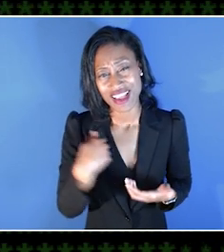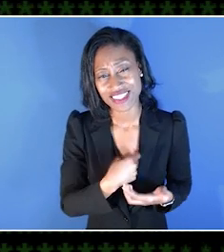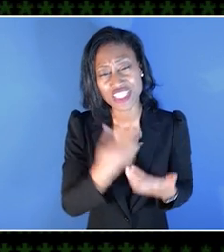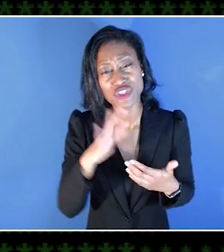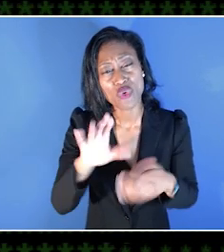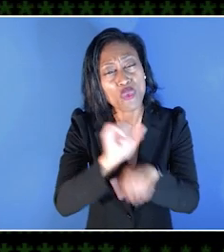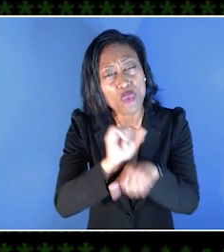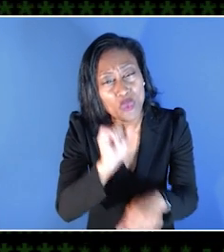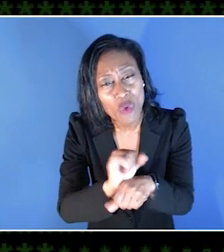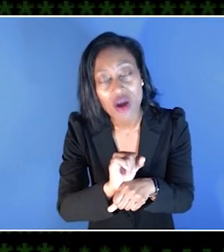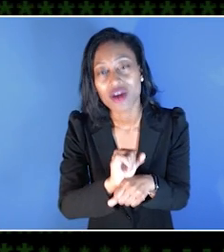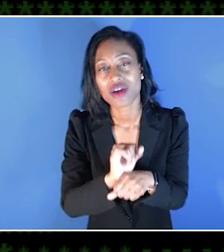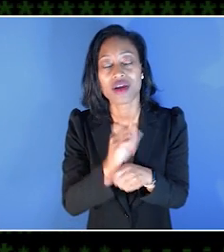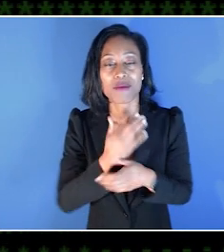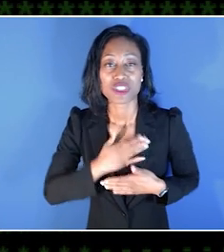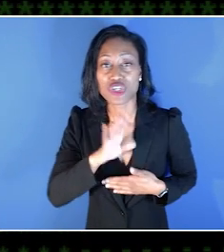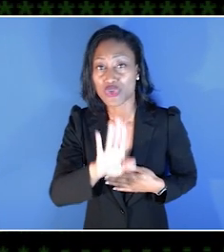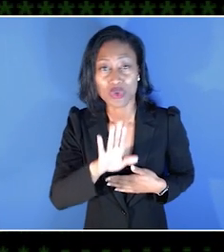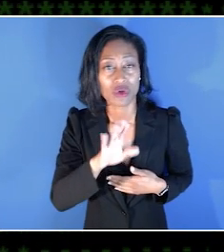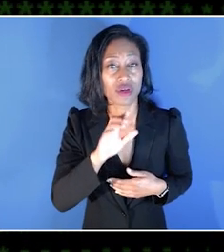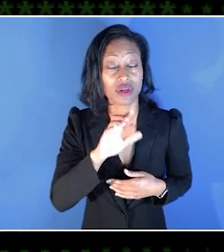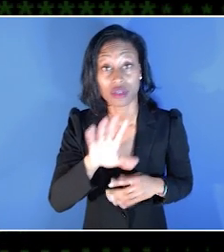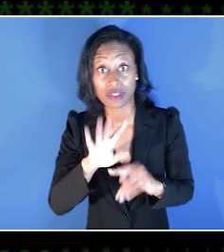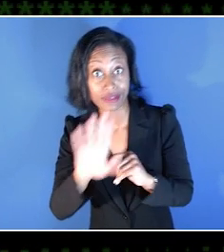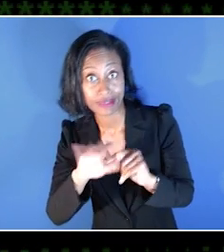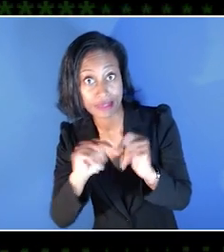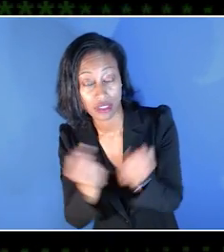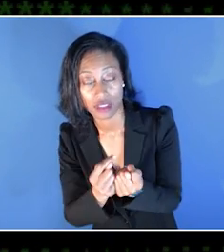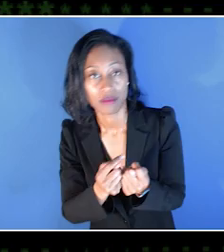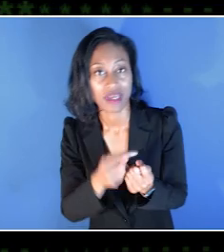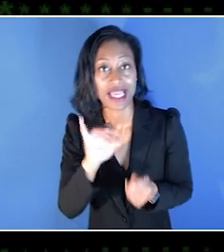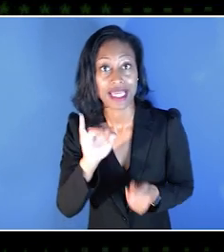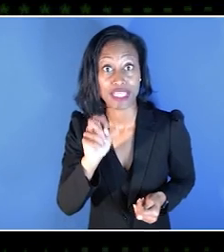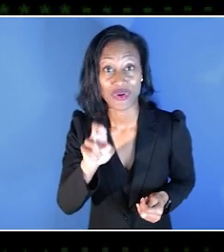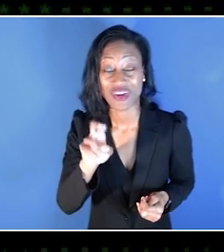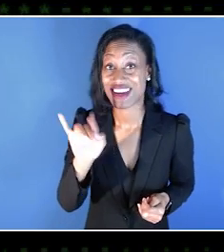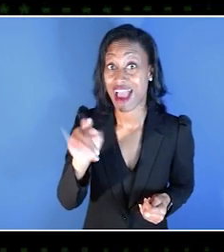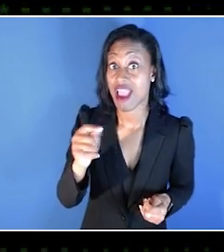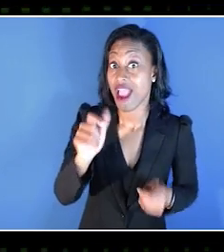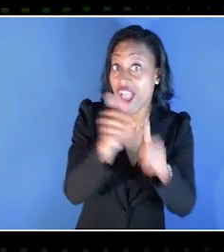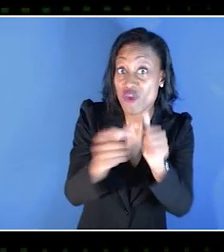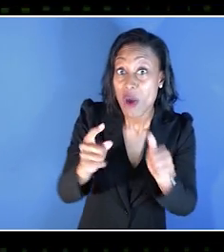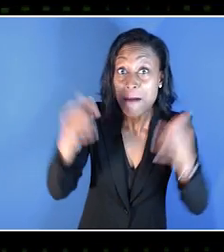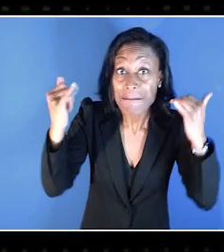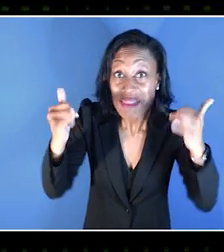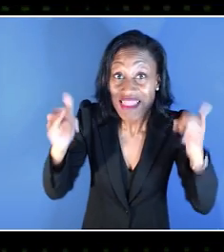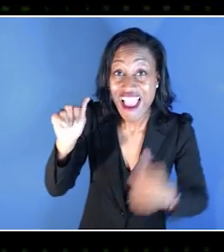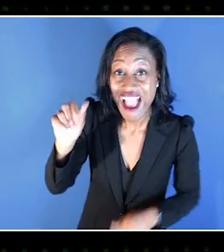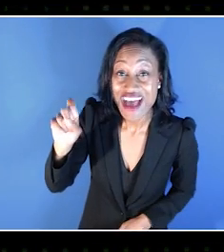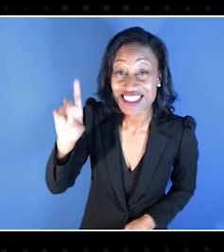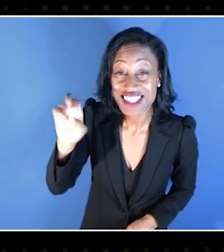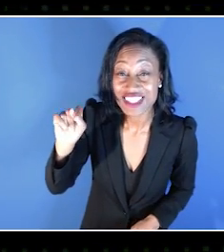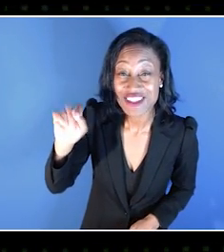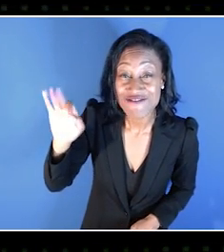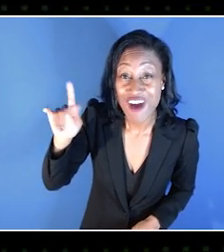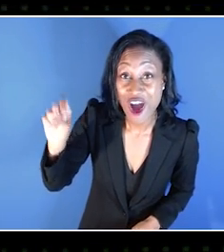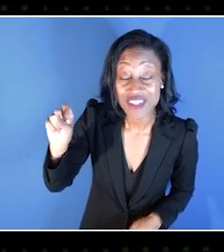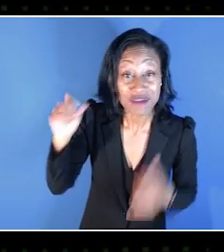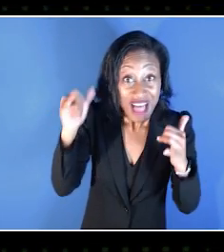Thank you for all the work that you do to you and your team at INTERIOR/NIGHT. And everyone, play As Dusk Falls. Play it! It's great! [CHUCKLES]